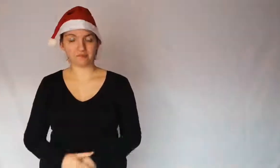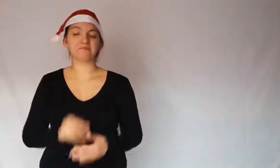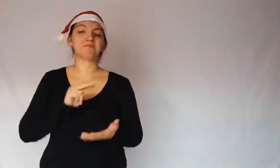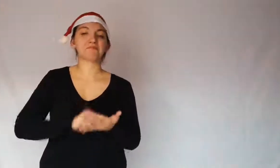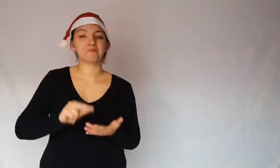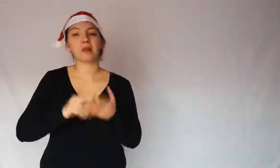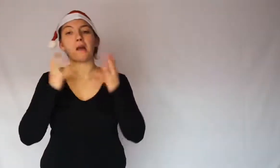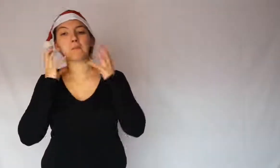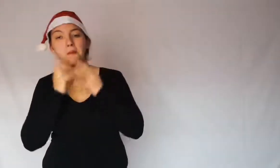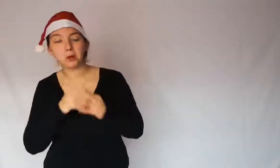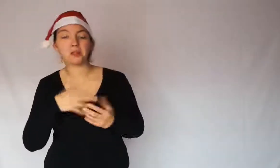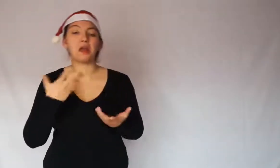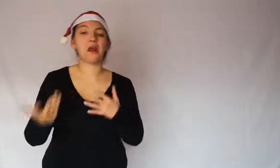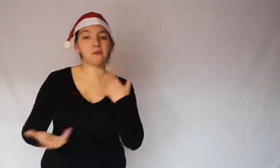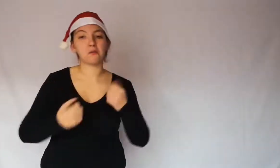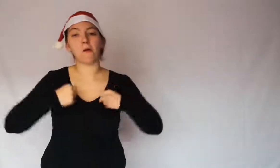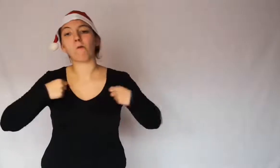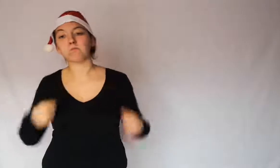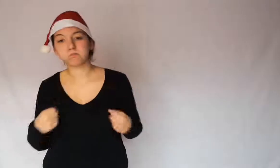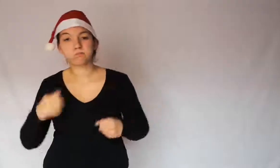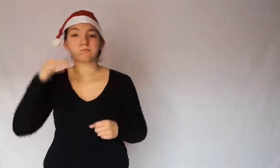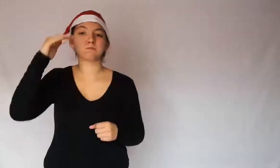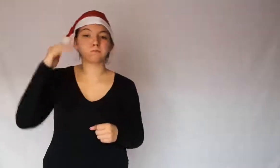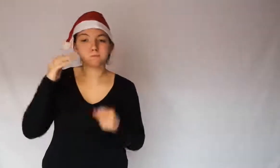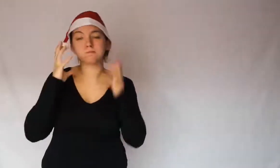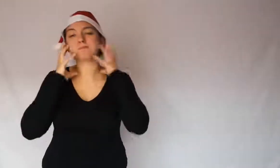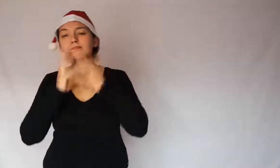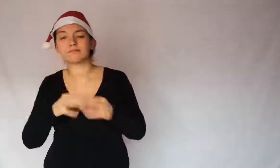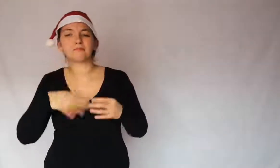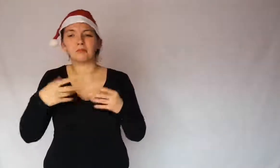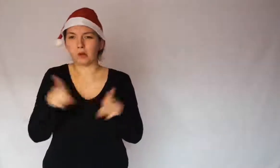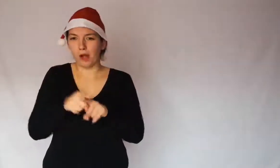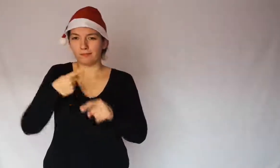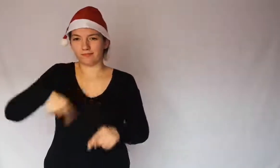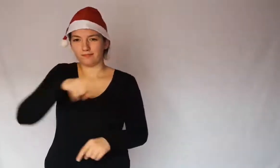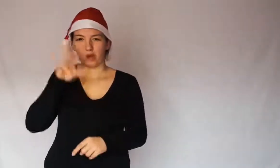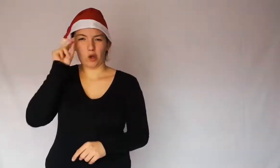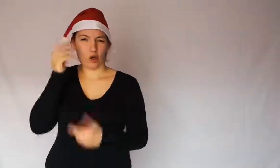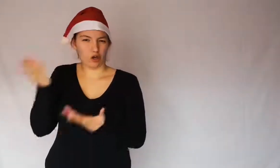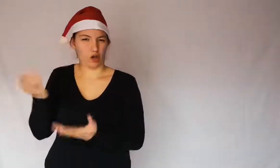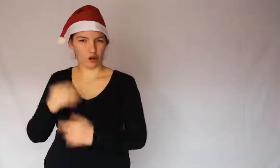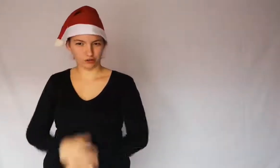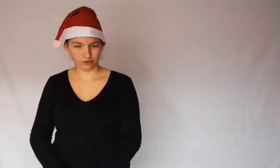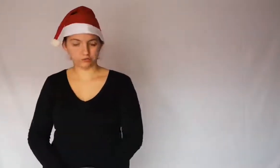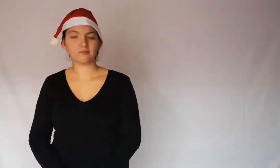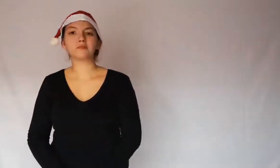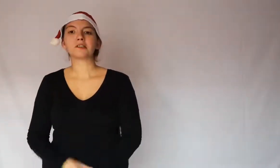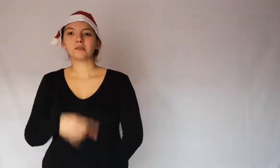and described Santa in the same way we know him.